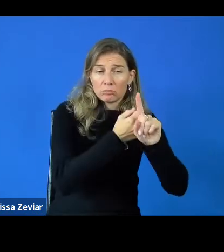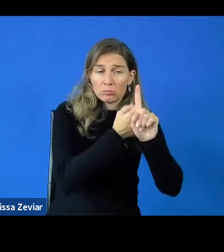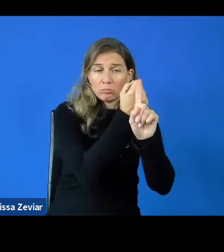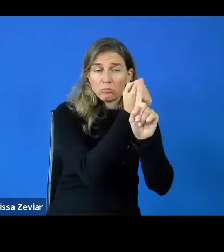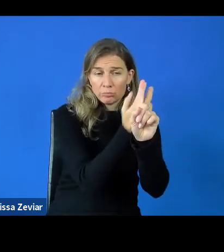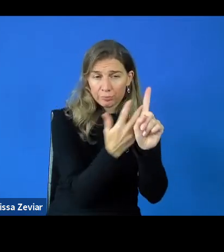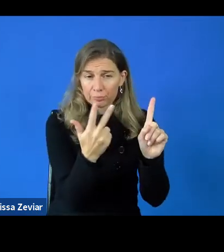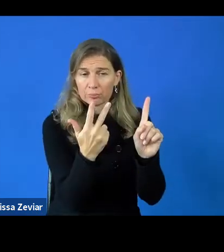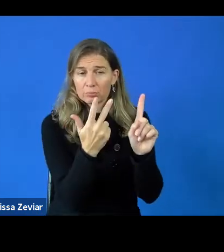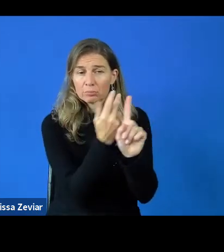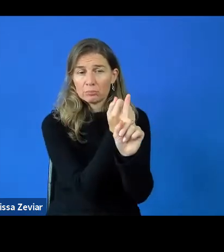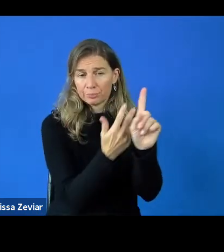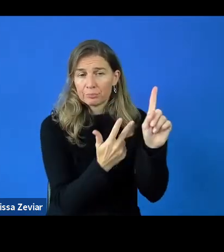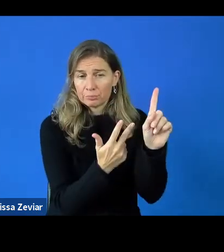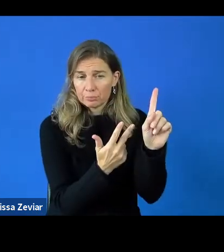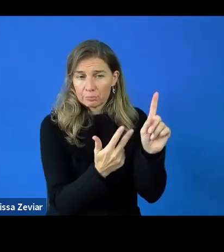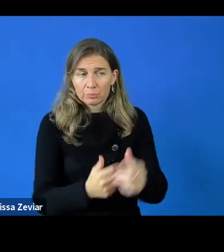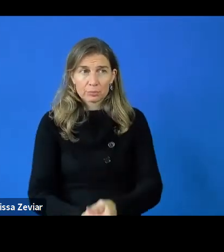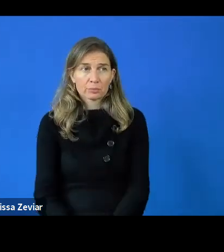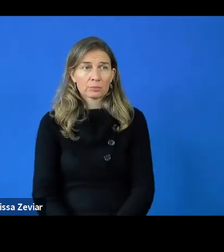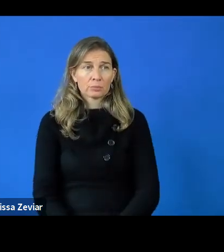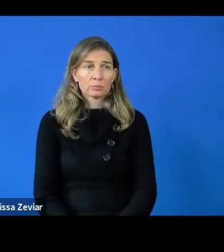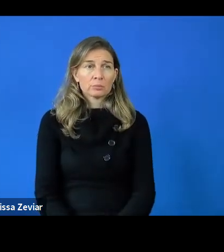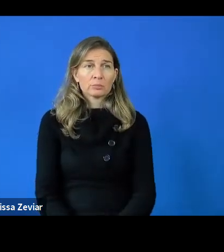It is absolutely basic that the person that participates,